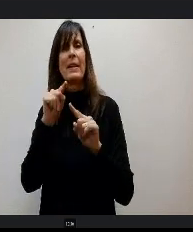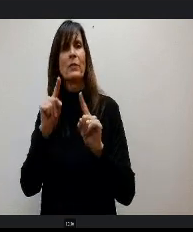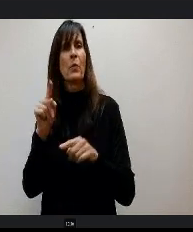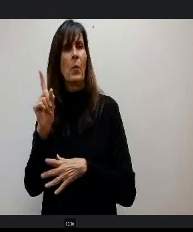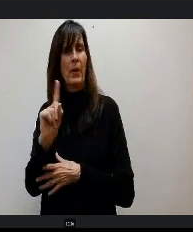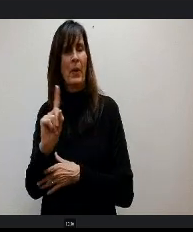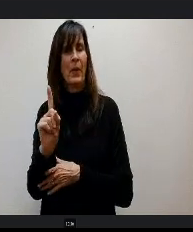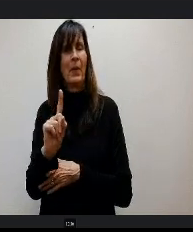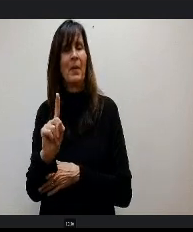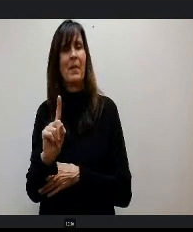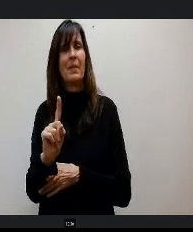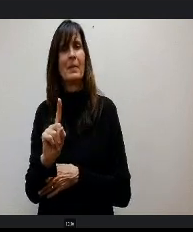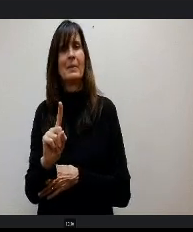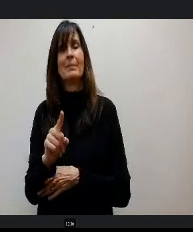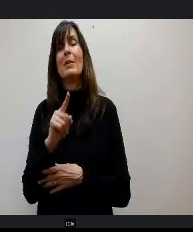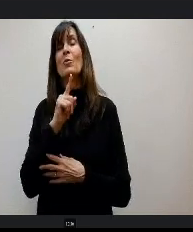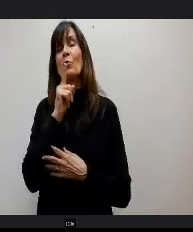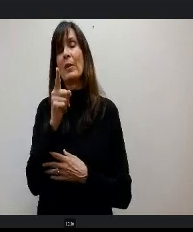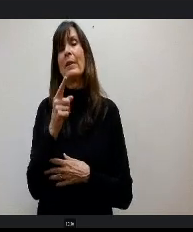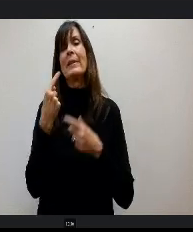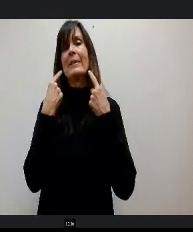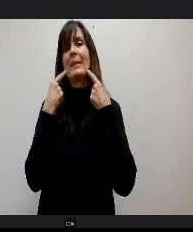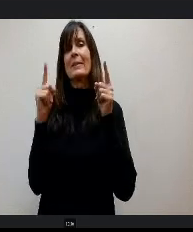And we could not be successful without you. So thank you so much.